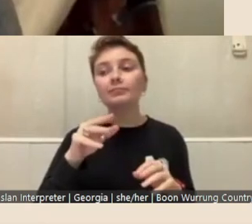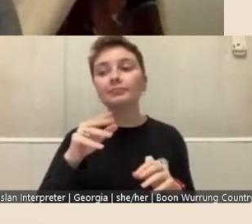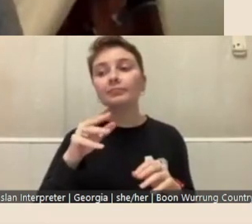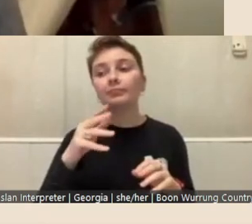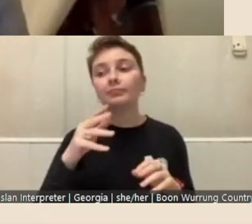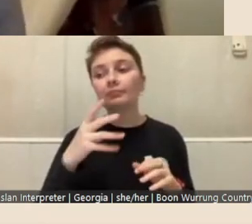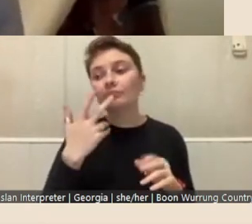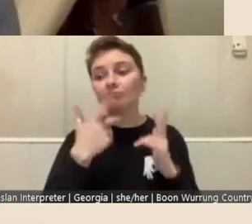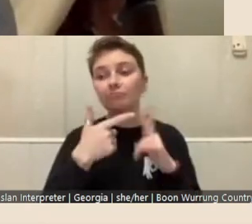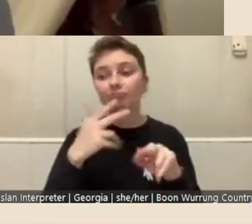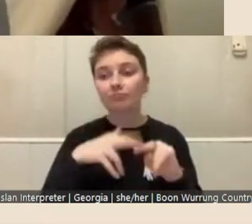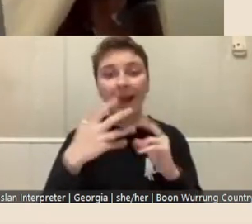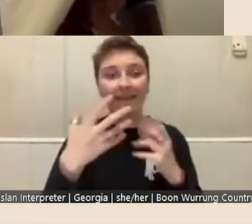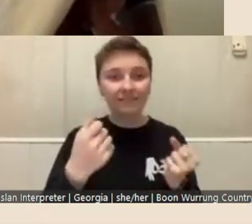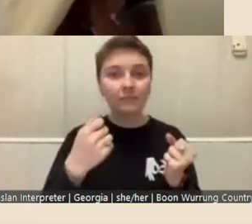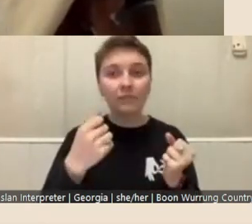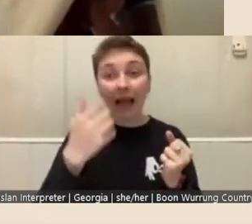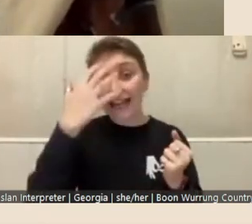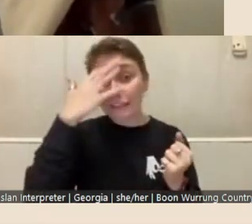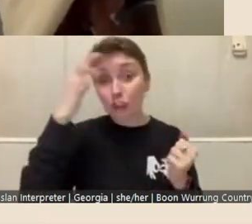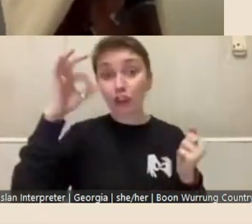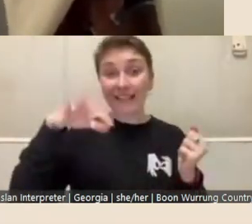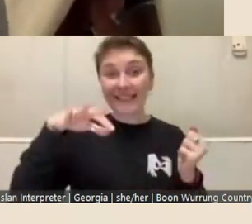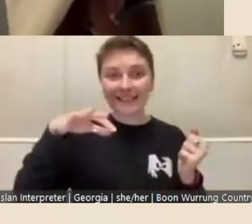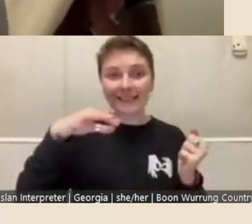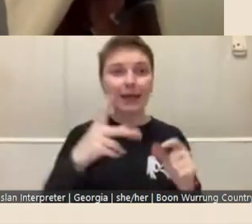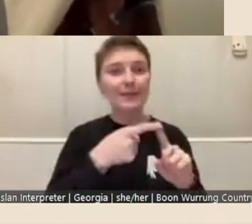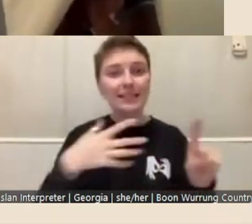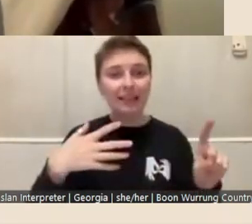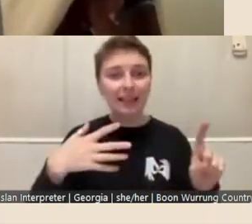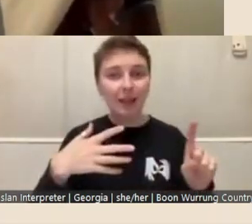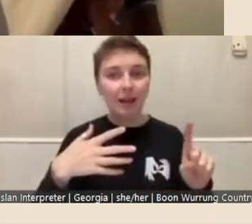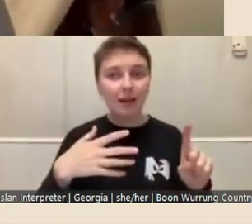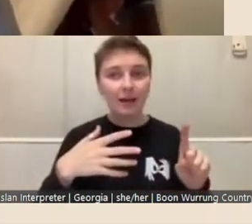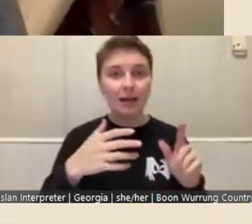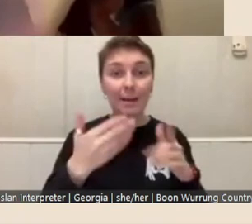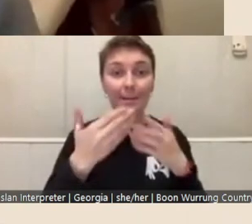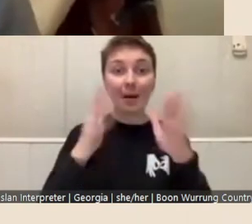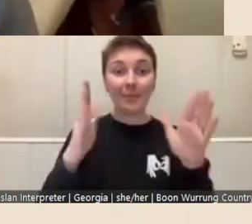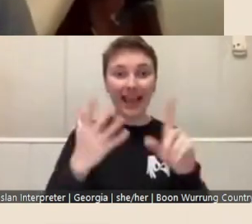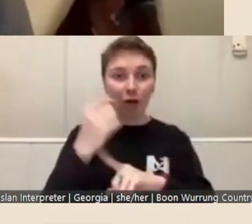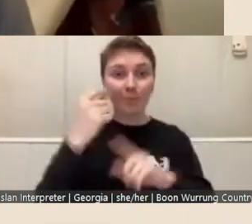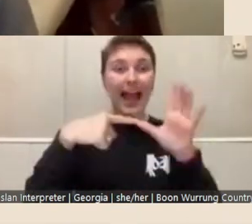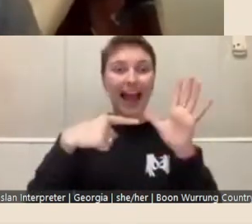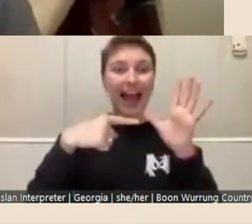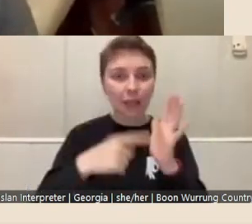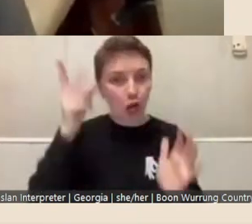suggested a particular public outcome at the Library, that's really great if you can see an idea